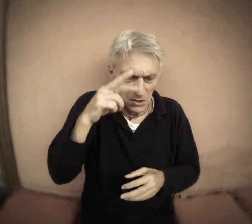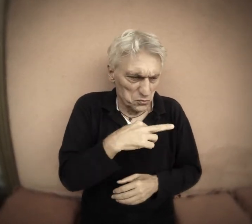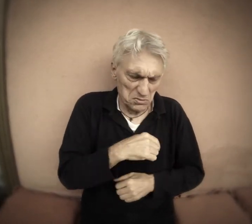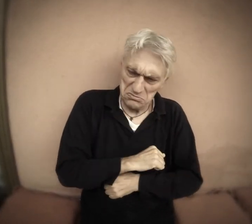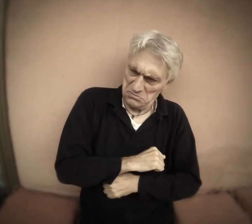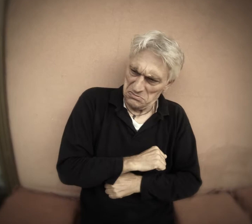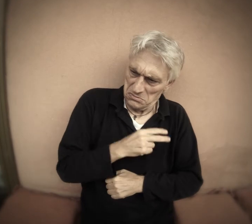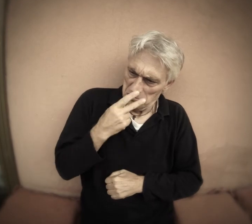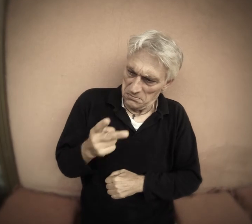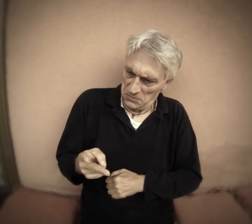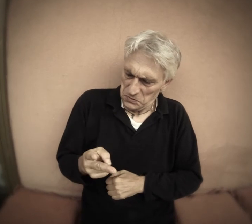crazy people look at him perplexed